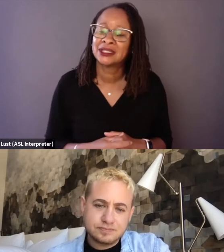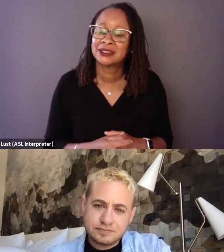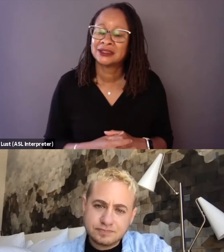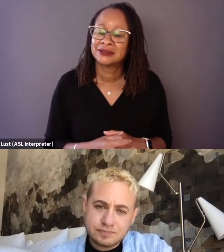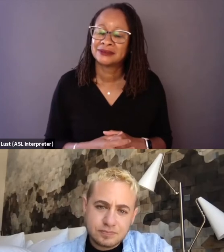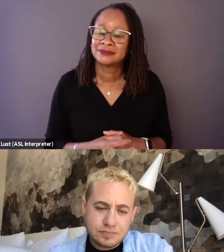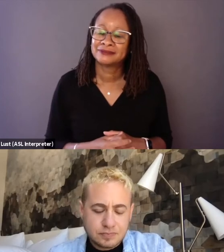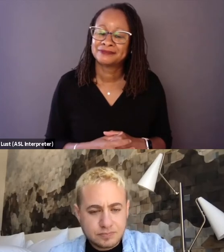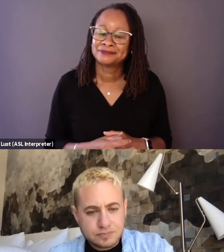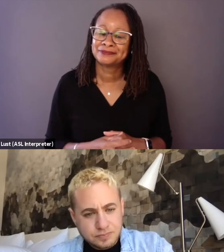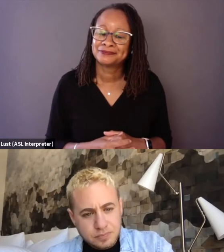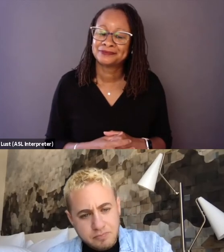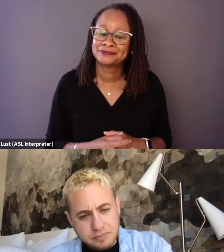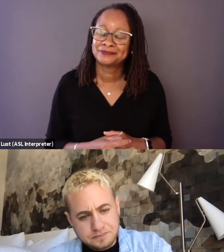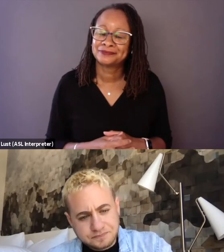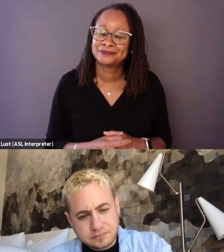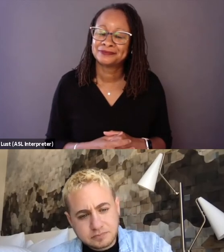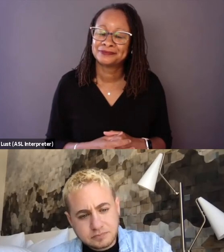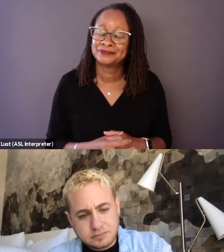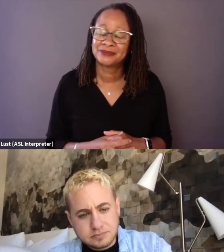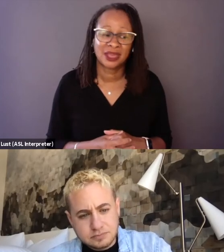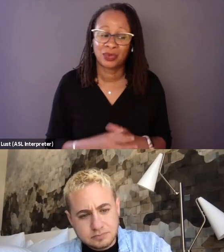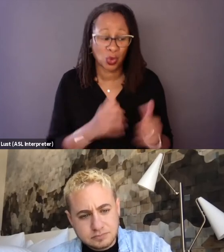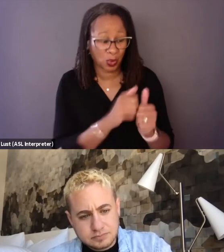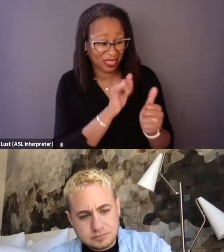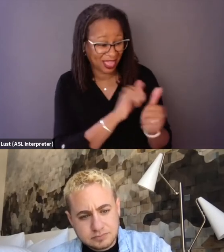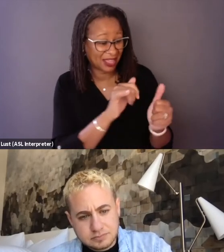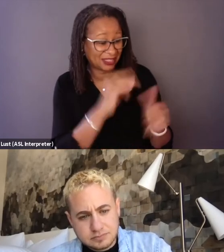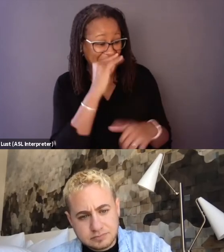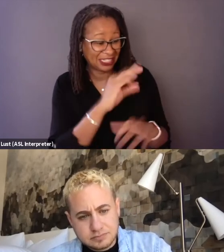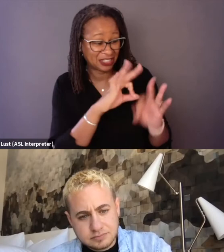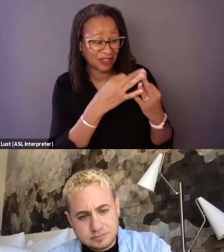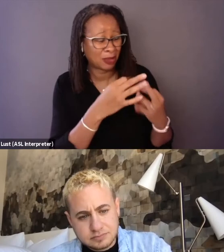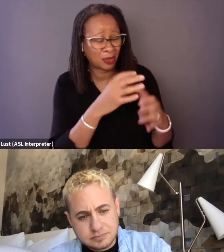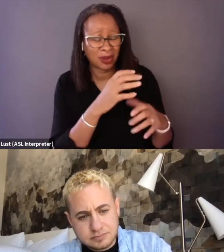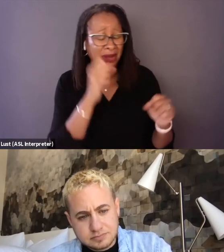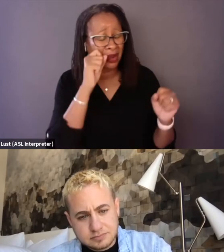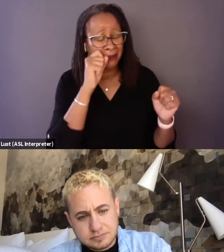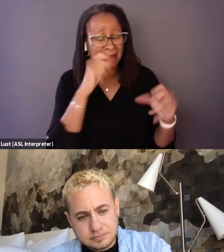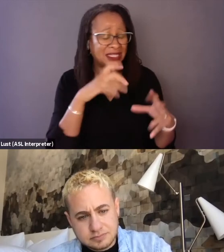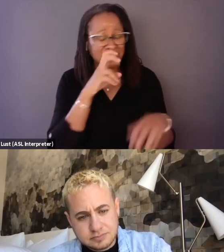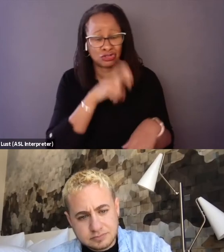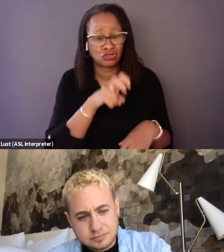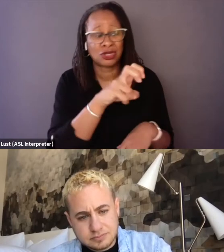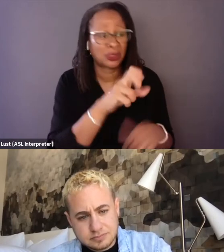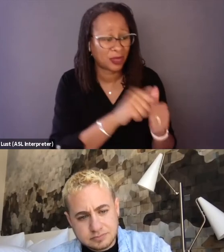And we just went on an extraordinary journey with him and his family, and it broke my heart to have to